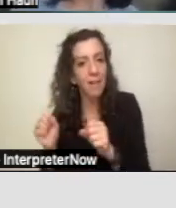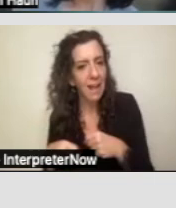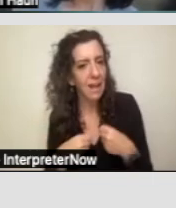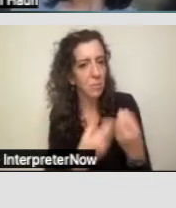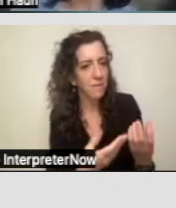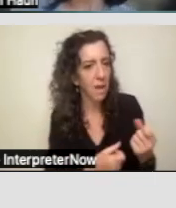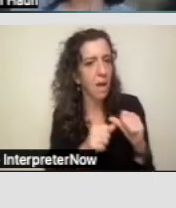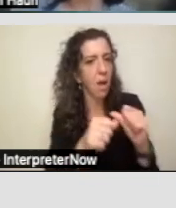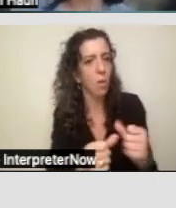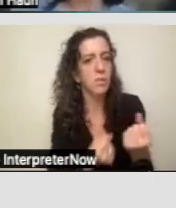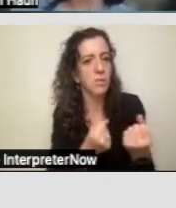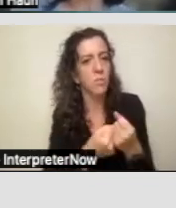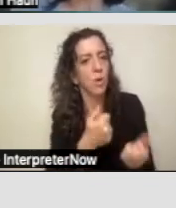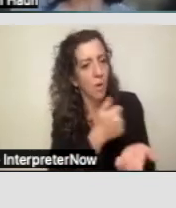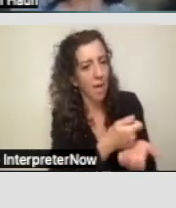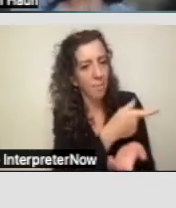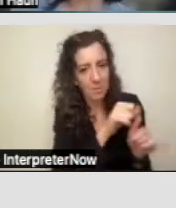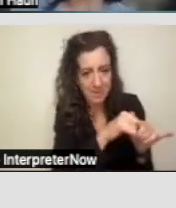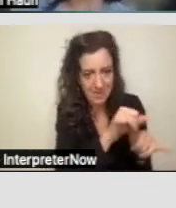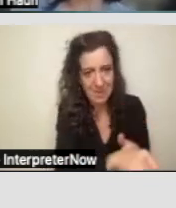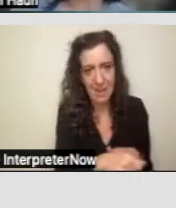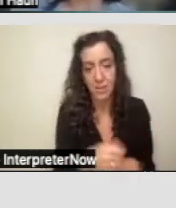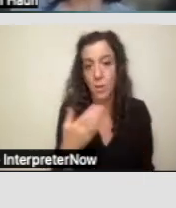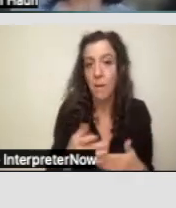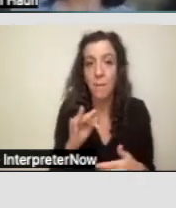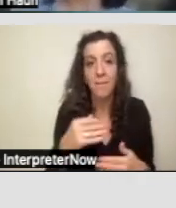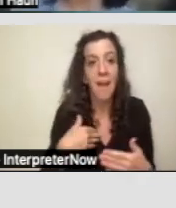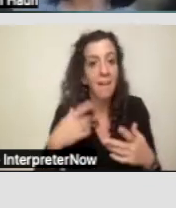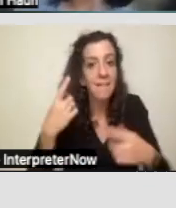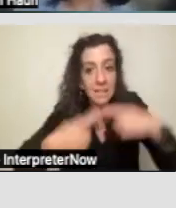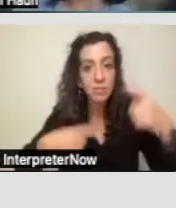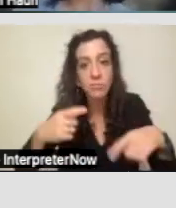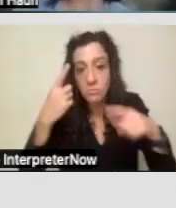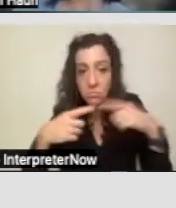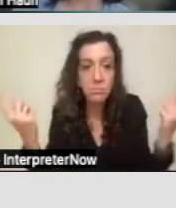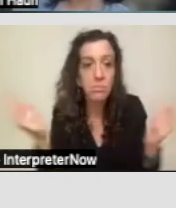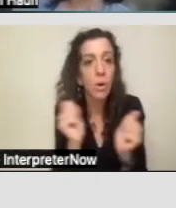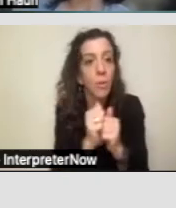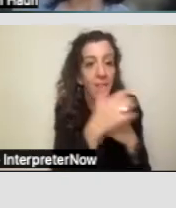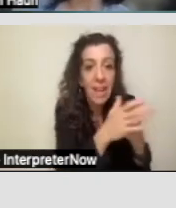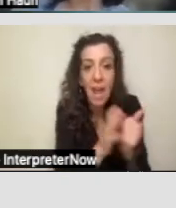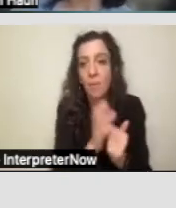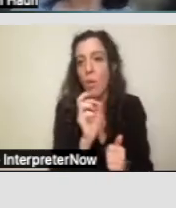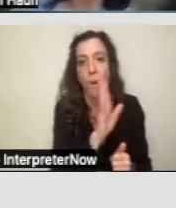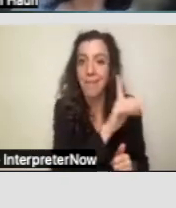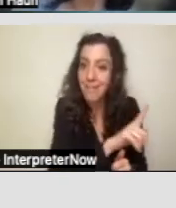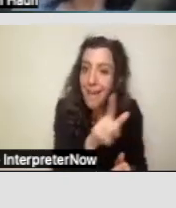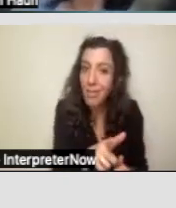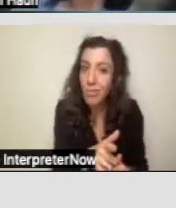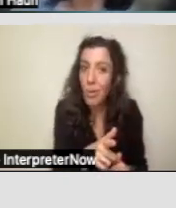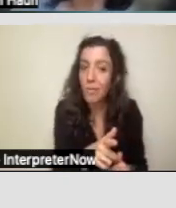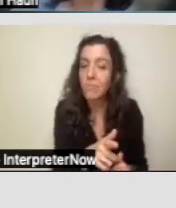So, if there are disputes or disagreements with neighbors or with their landlord, if